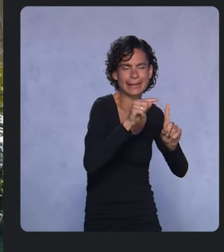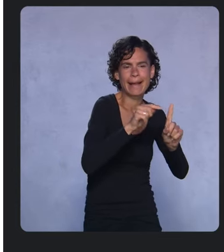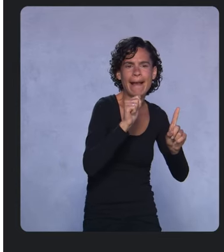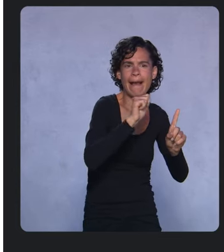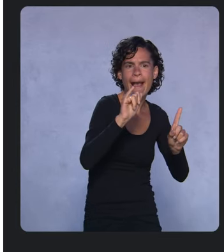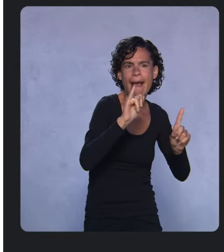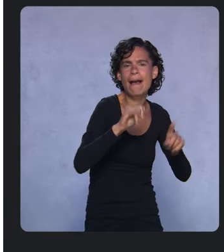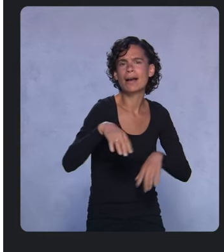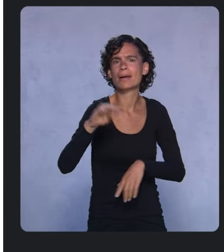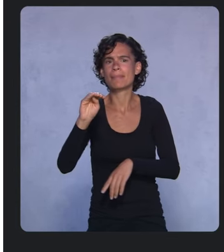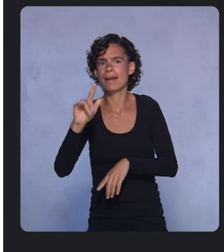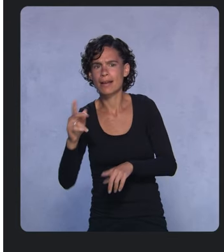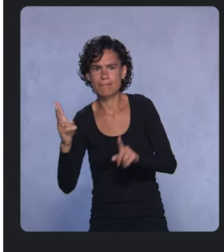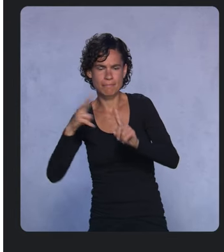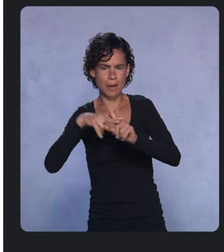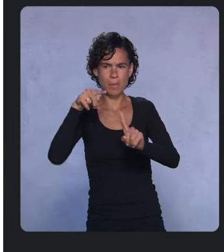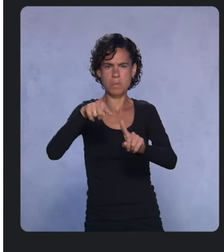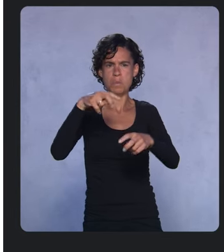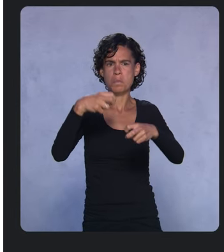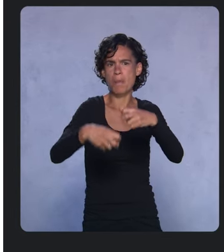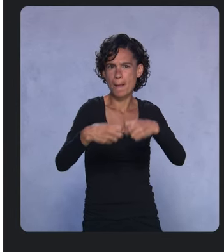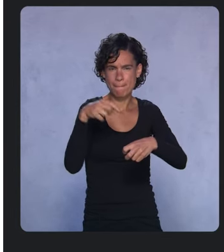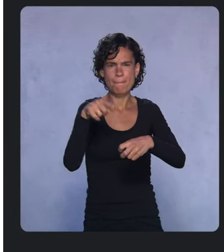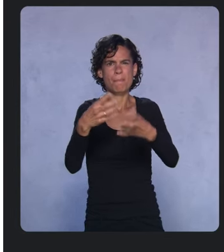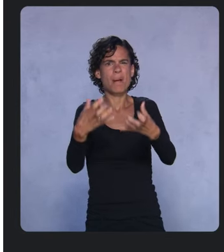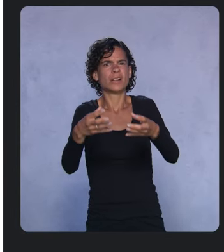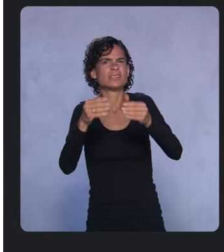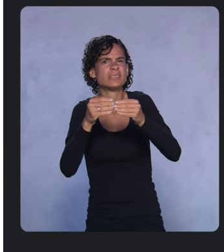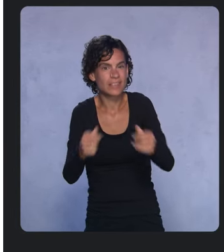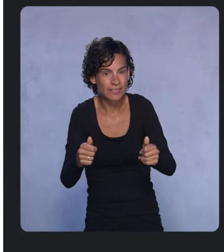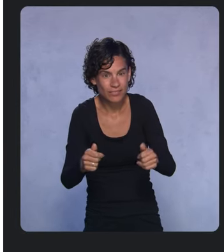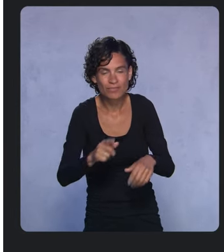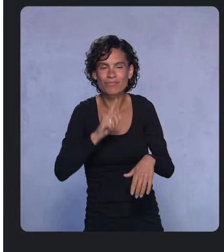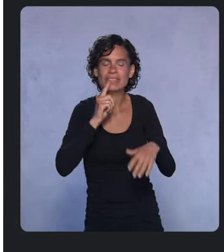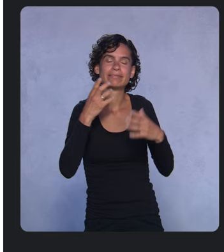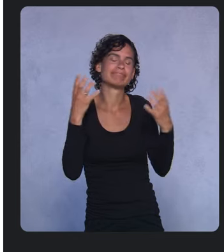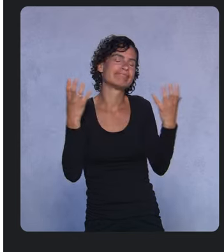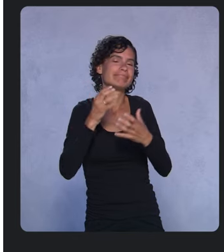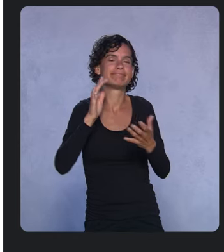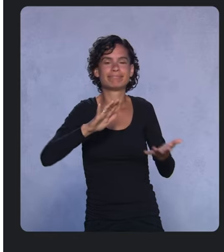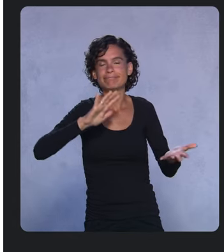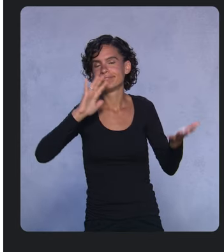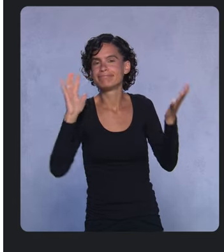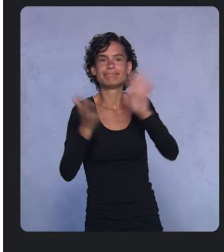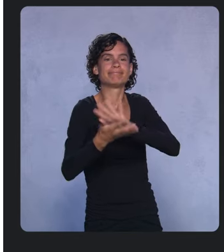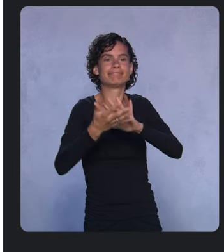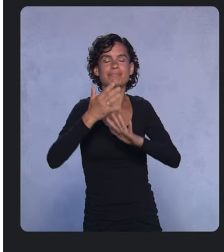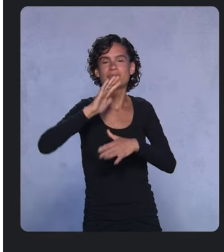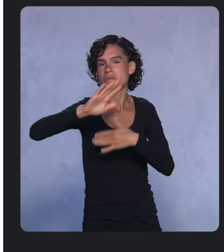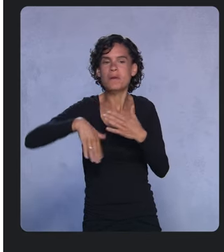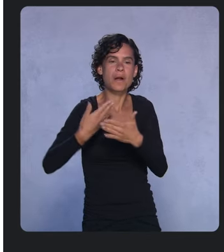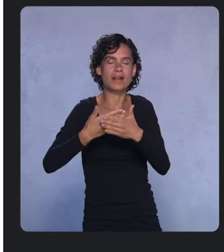But machine learning is evolving at an incredible pace we need algorithms, hardware, datasets and use cases.